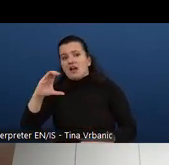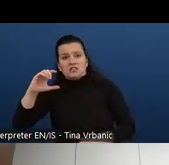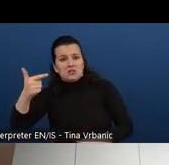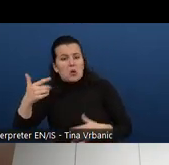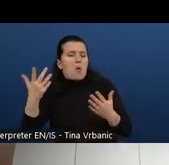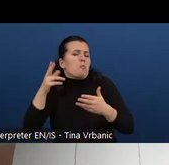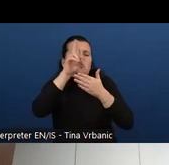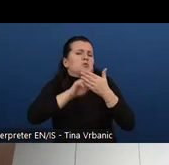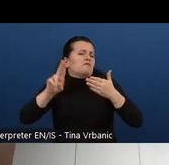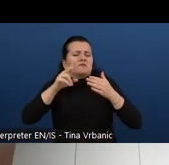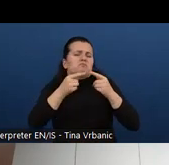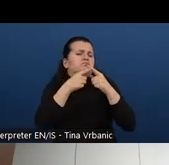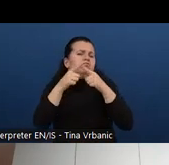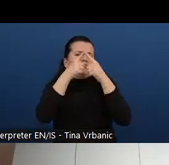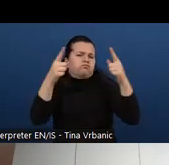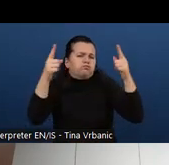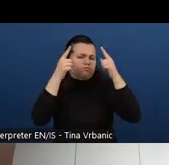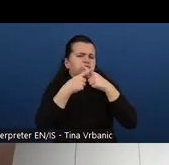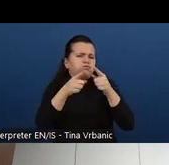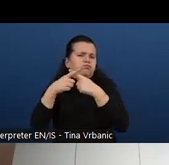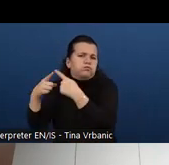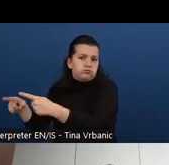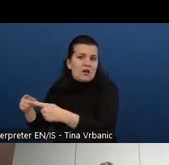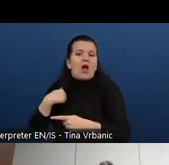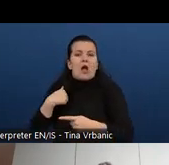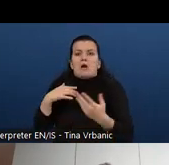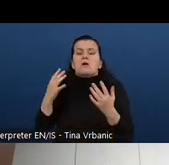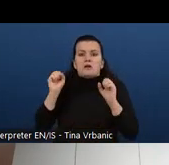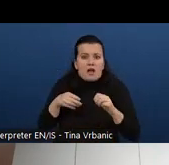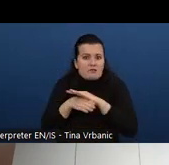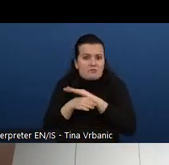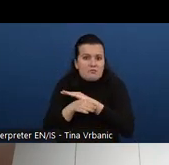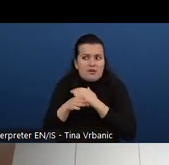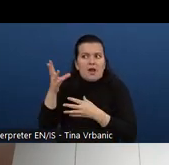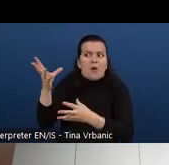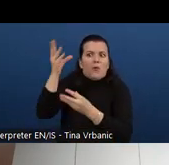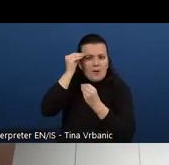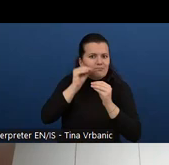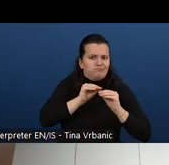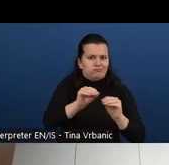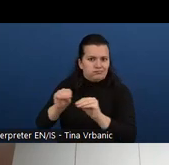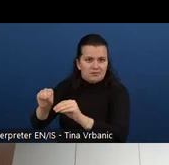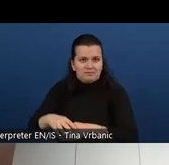We also thought, of course, of an accessibility consultant that wants to create their own training.